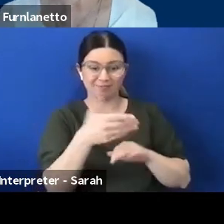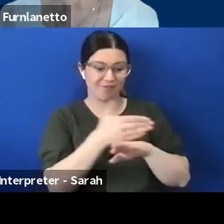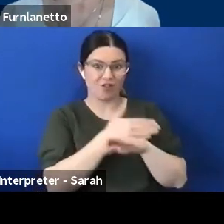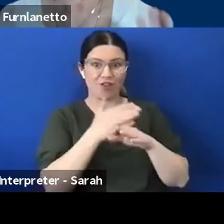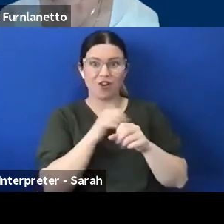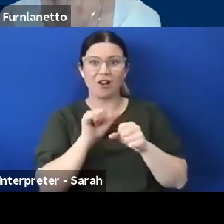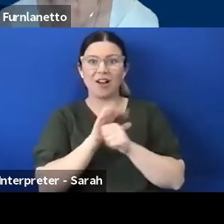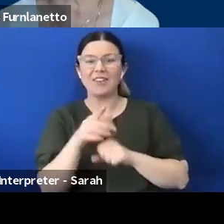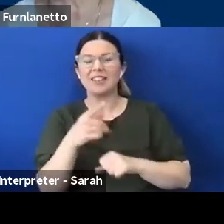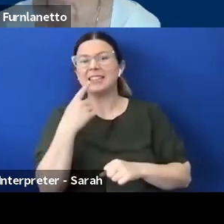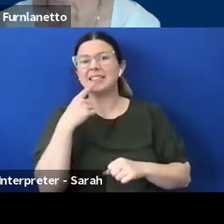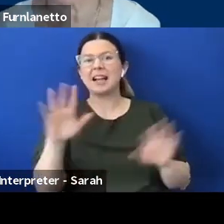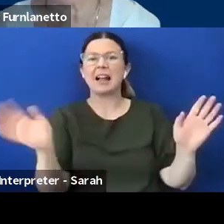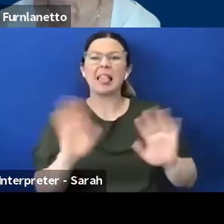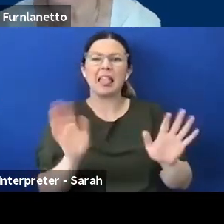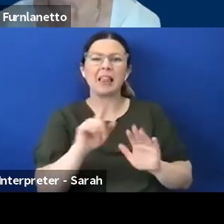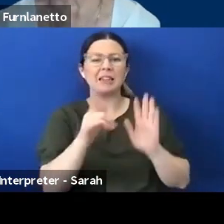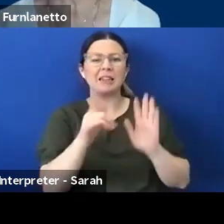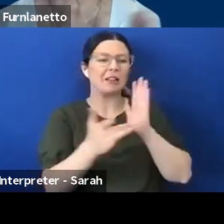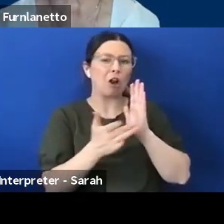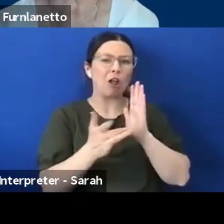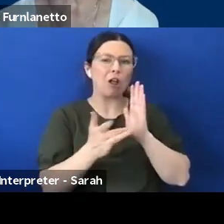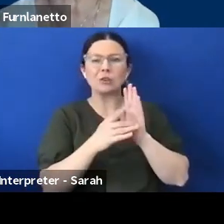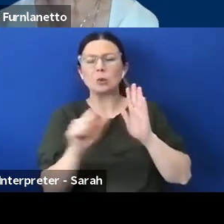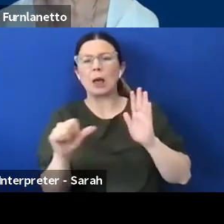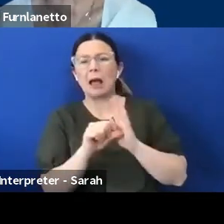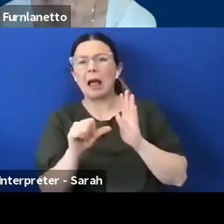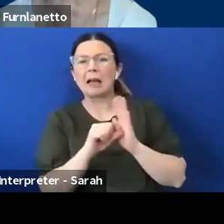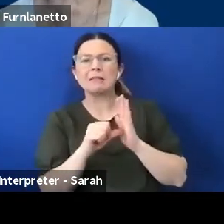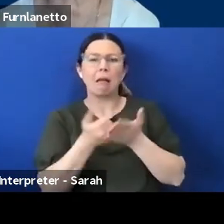it's too hard to set up this technology, it's too costly well guess what,